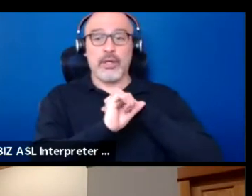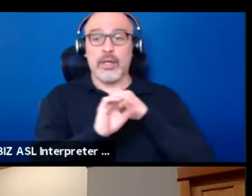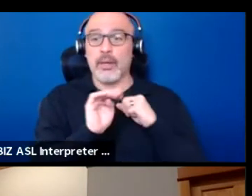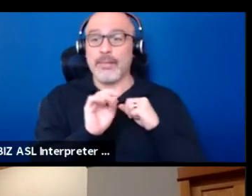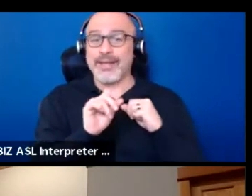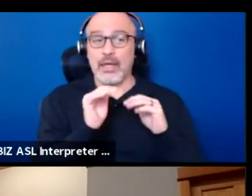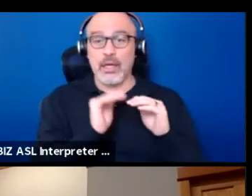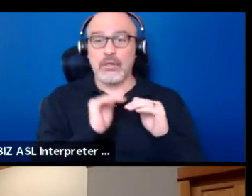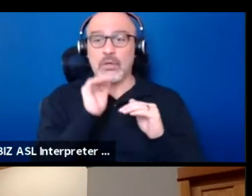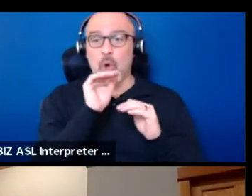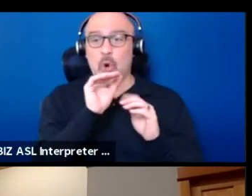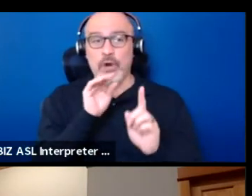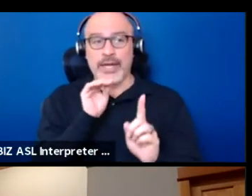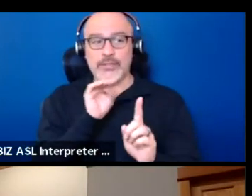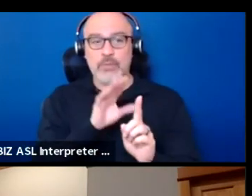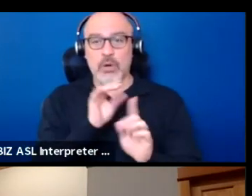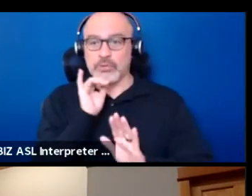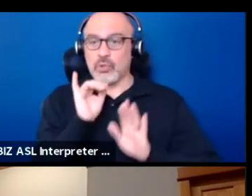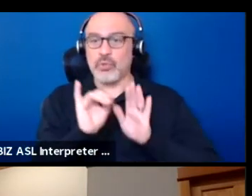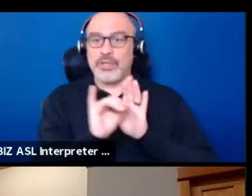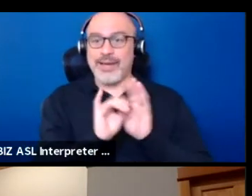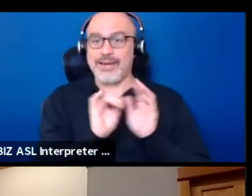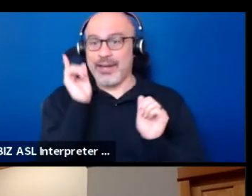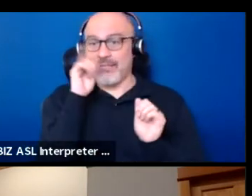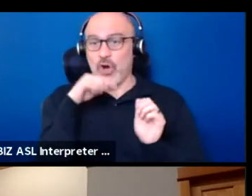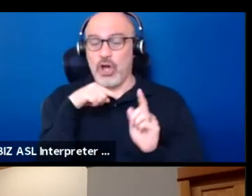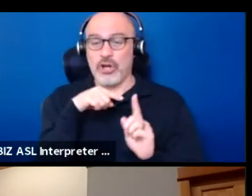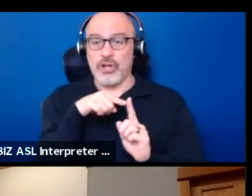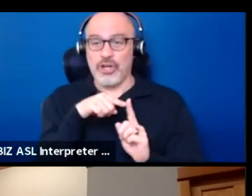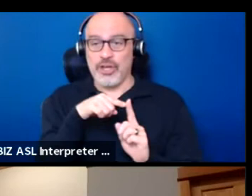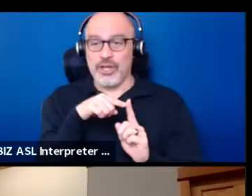to ethnic identity fraud, and for whom it becomes,